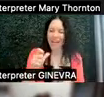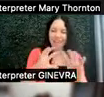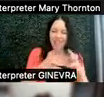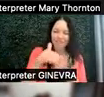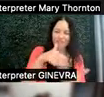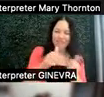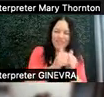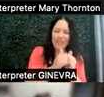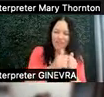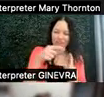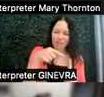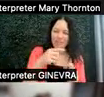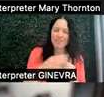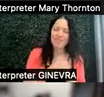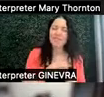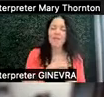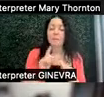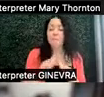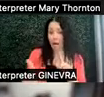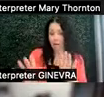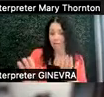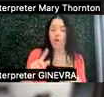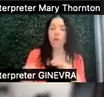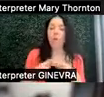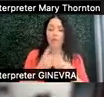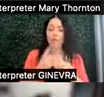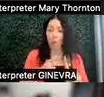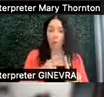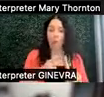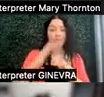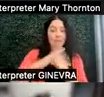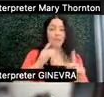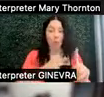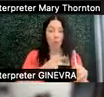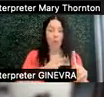But then, in the times where our goal really is to work together, maybe we can